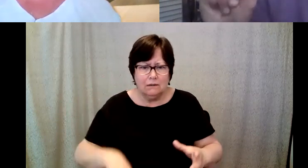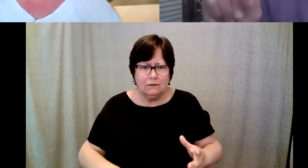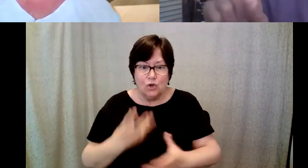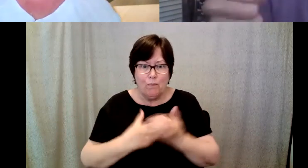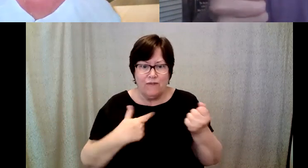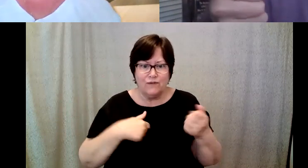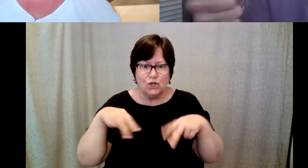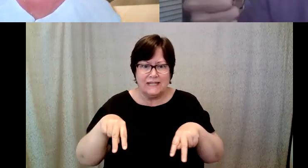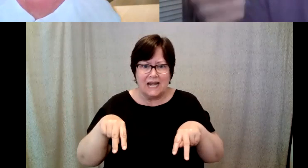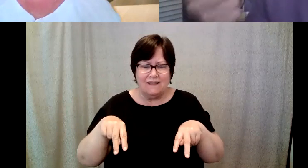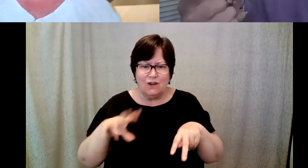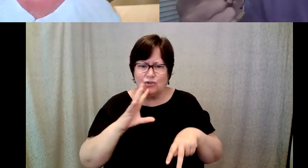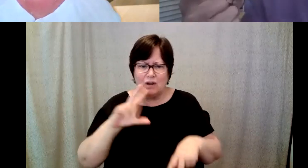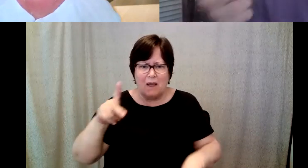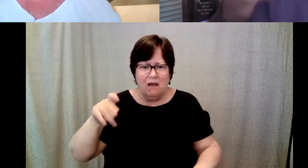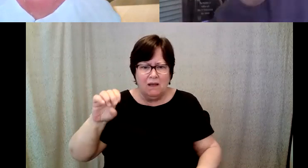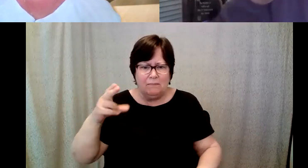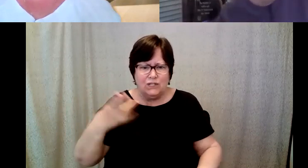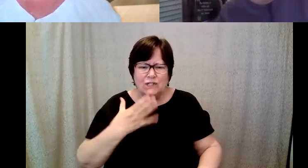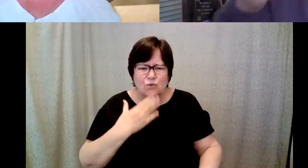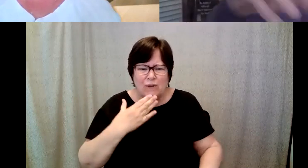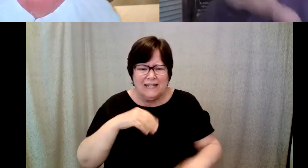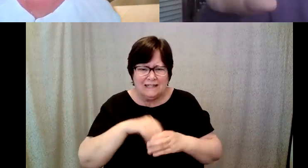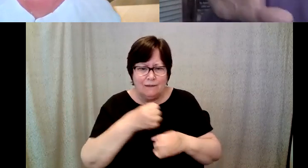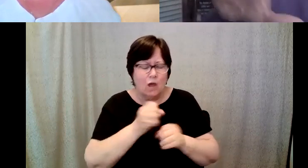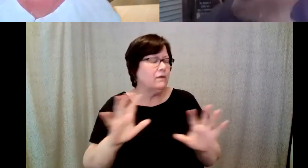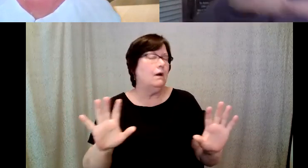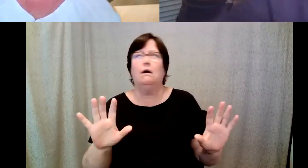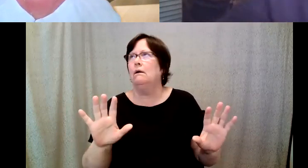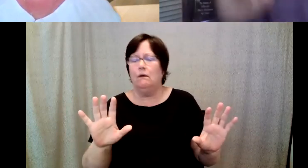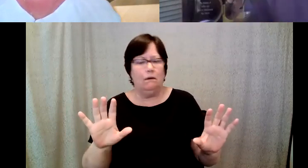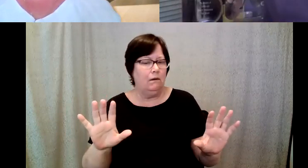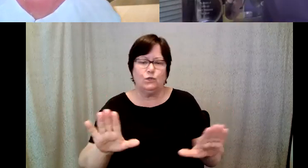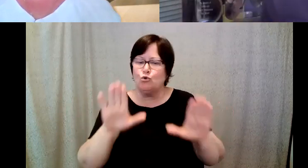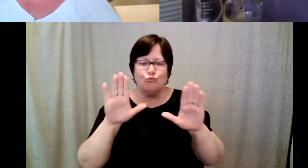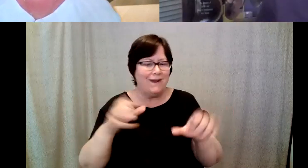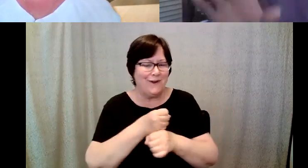there talking about peaches and sweetness it was a it was a great coffee and i'll never